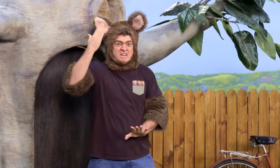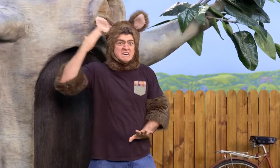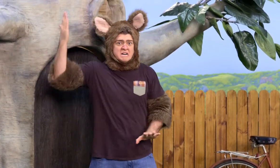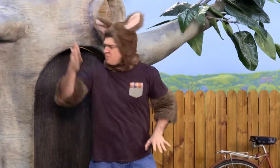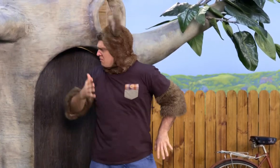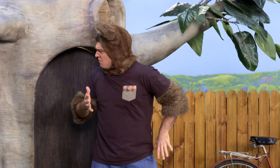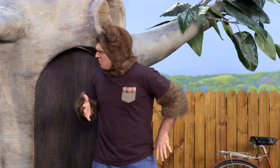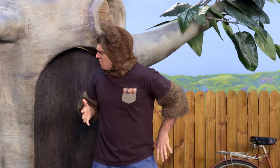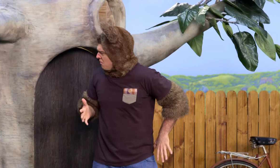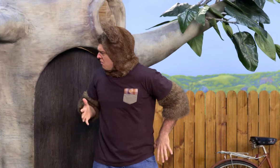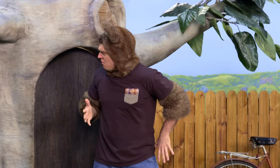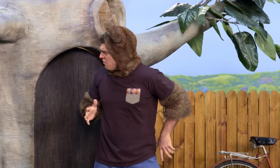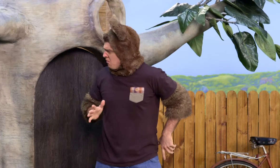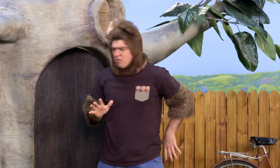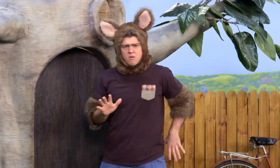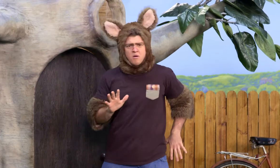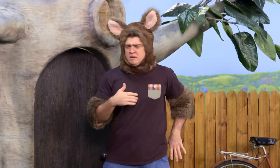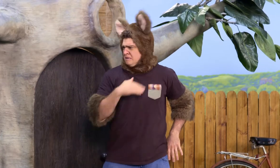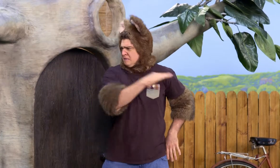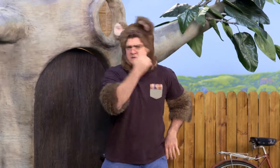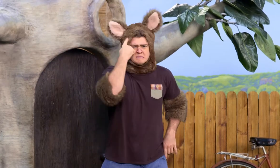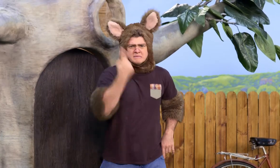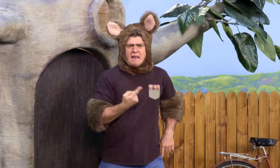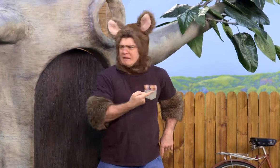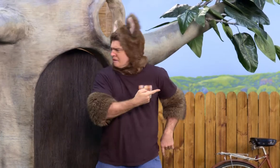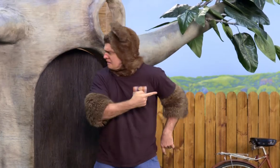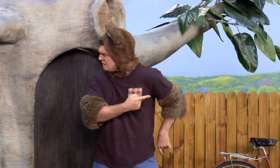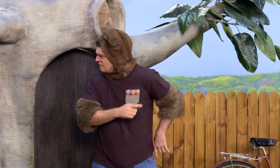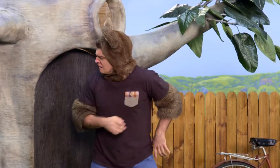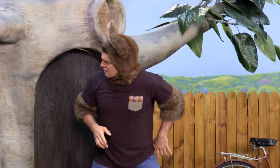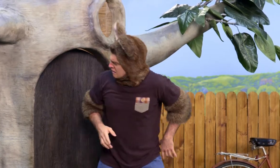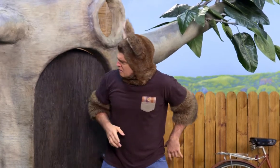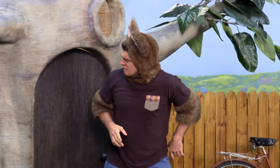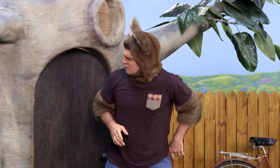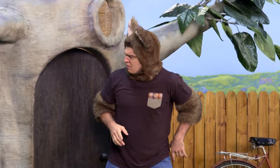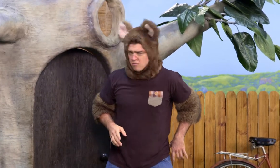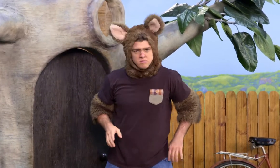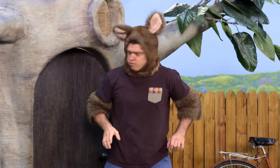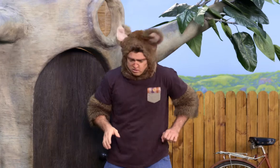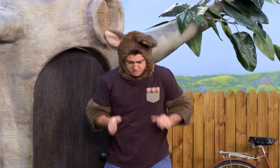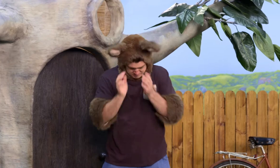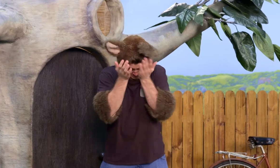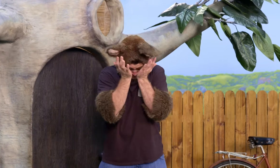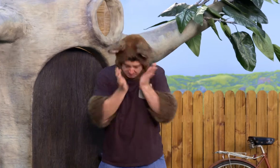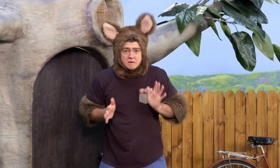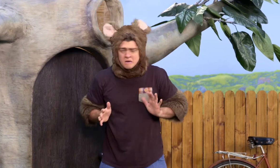I think I must be dreaming. I better go get Sally. Whoa.